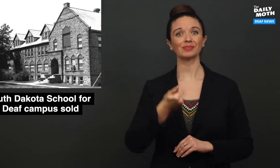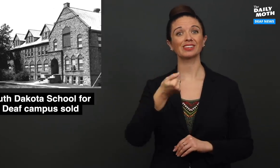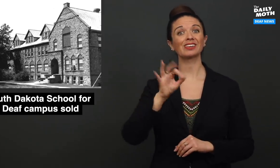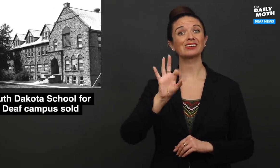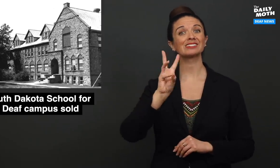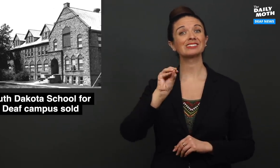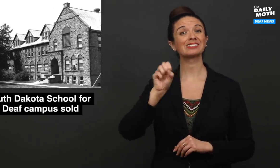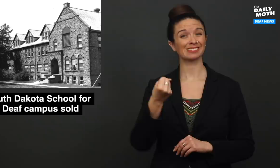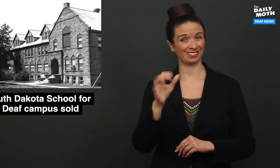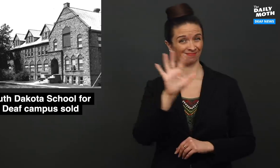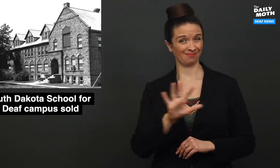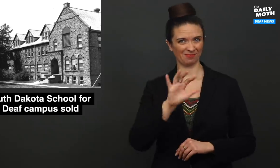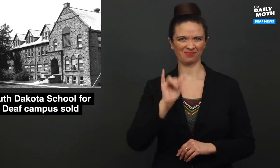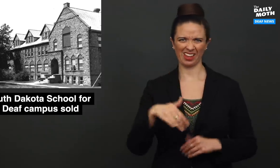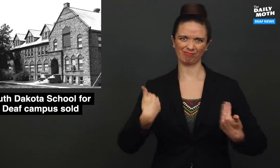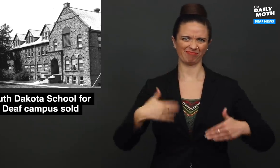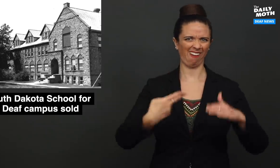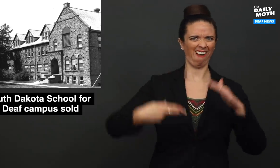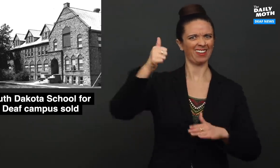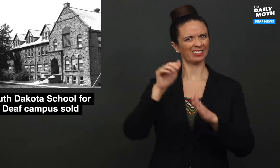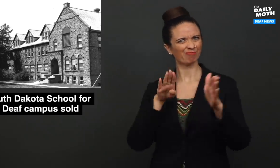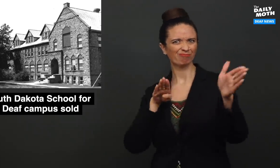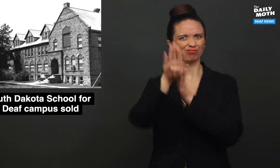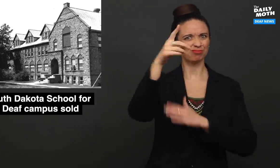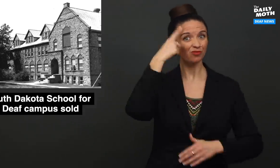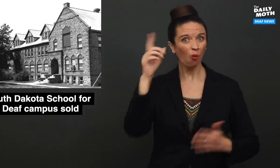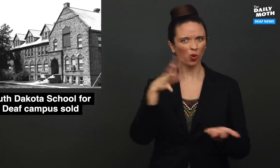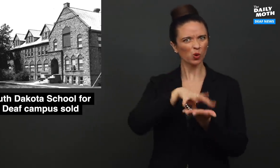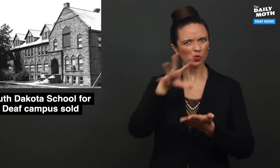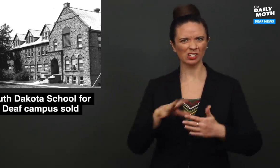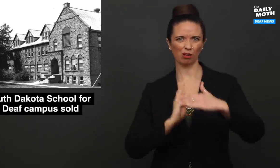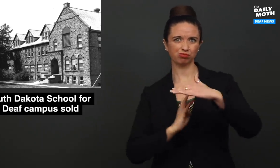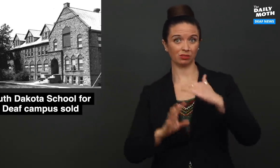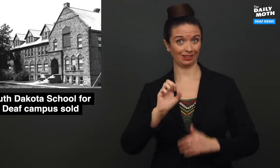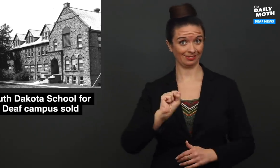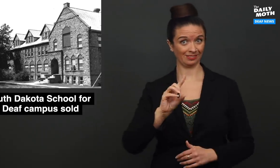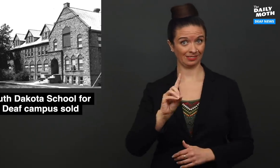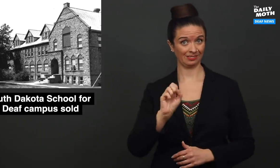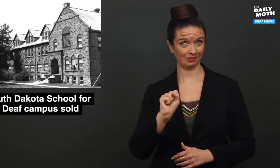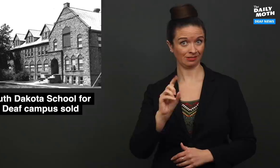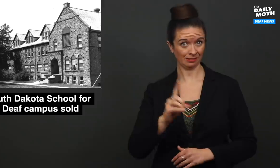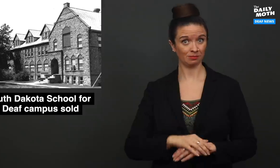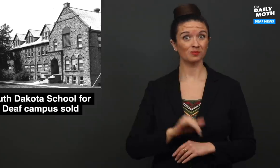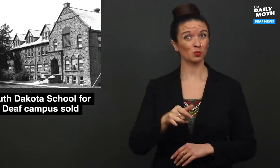The 1960's was the highest peak for enrollment for SDSD.